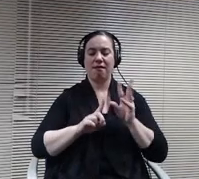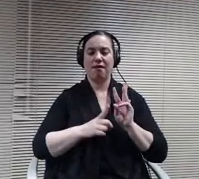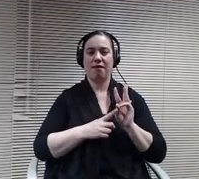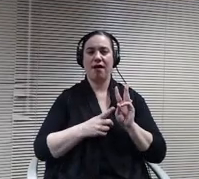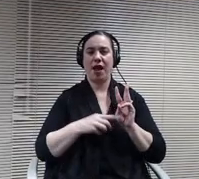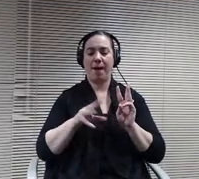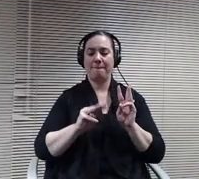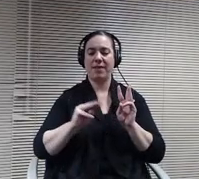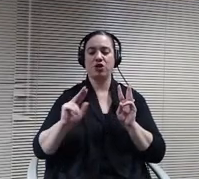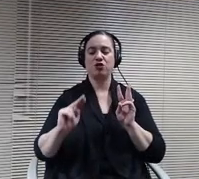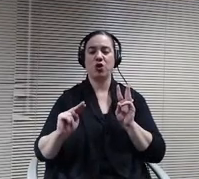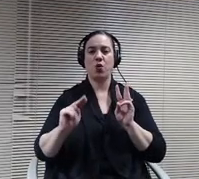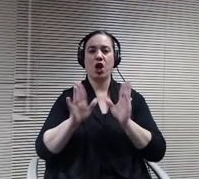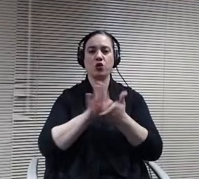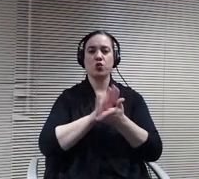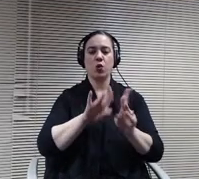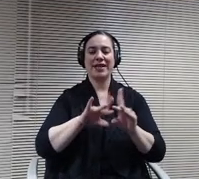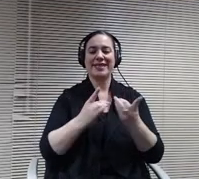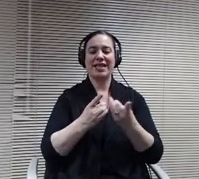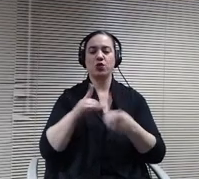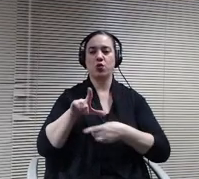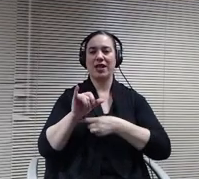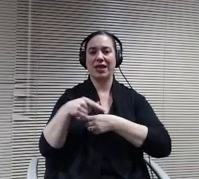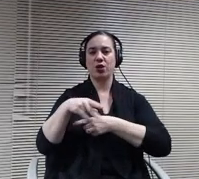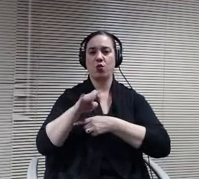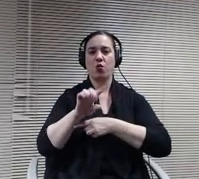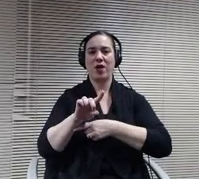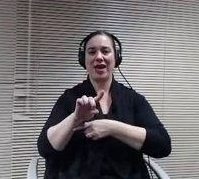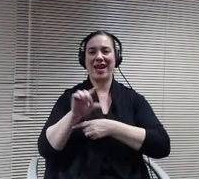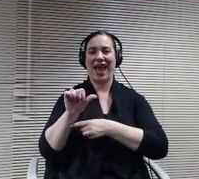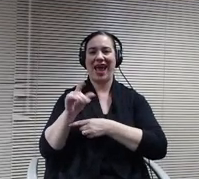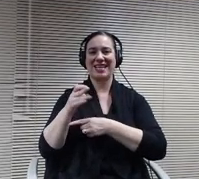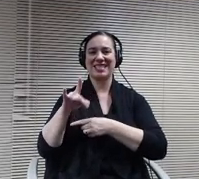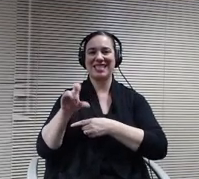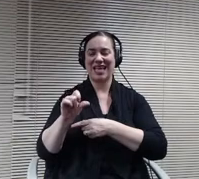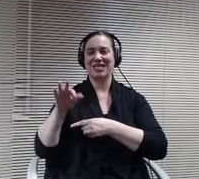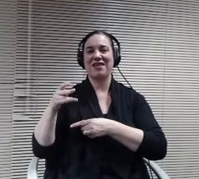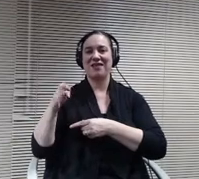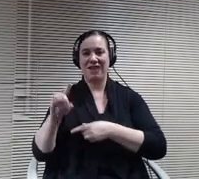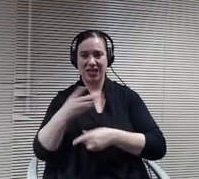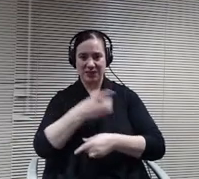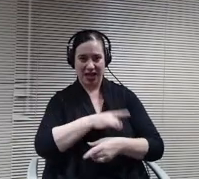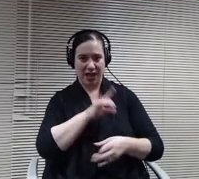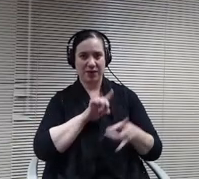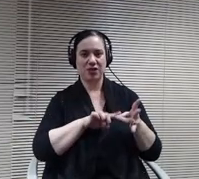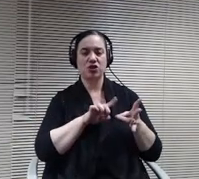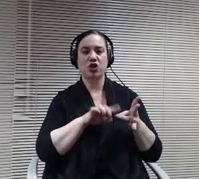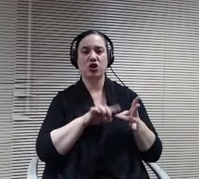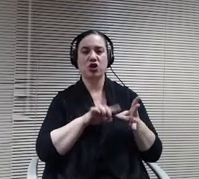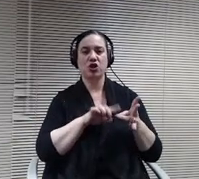Services in Minneapolis and the Bank of New York Mellon in New York City.